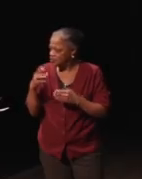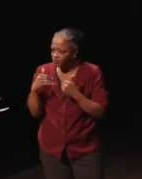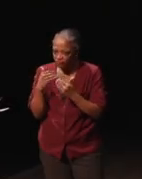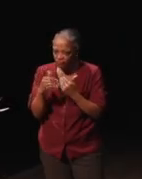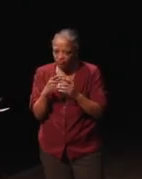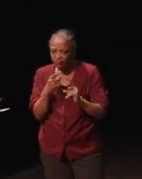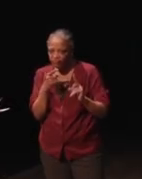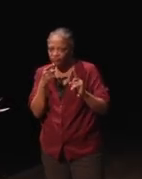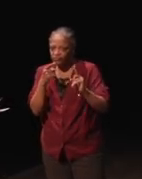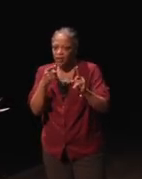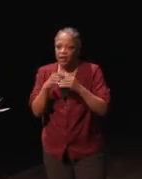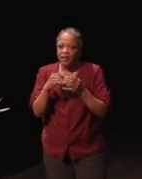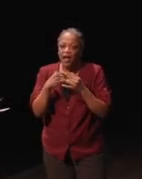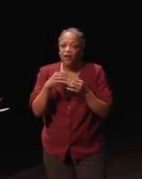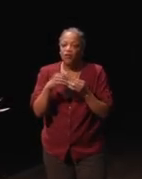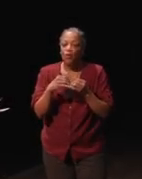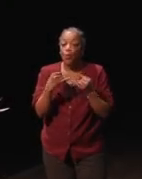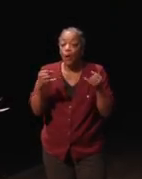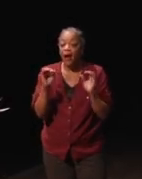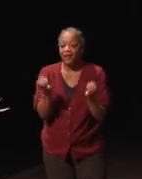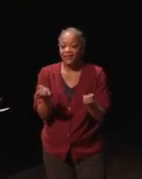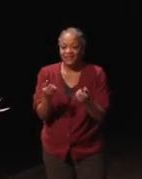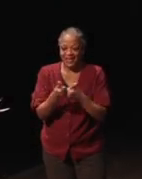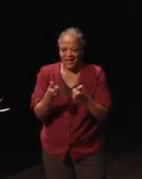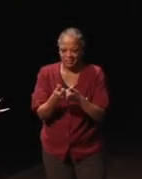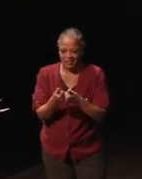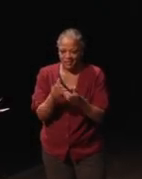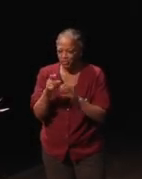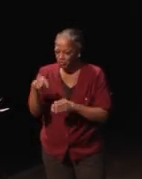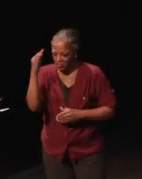there's a lot of wireless games so, you should just know about it.